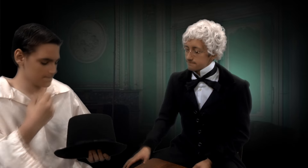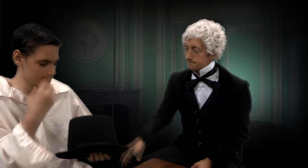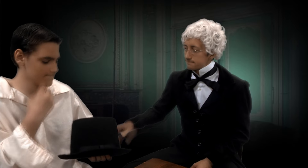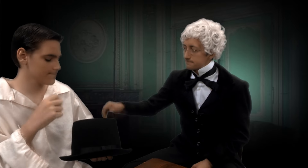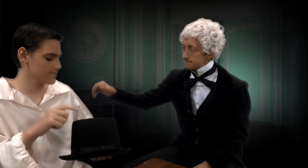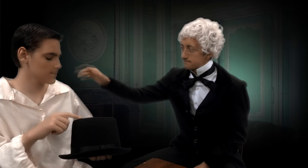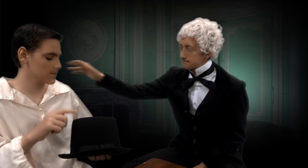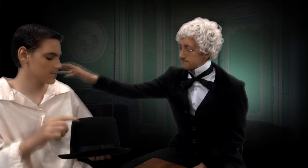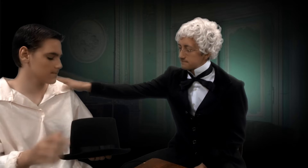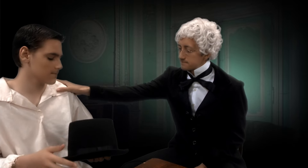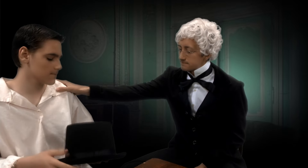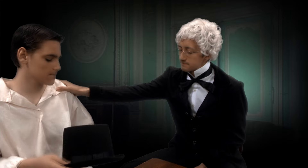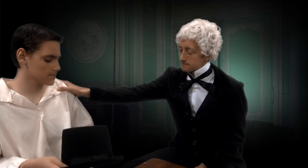I will cherish this.